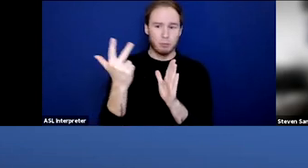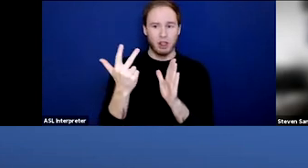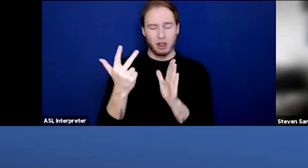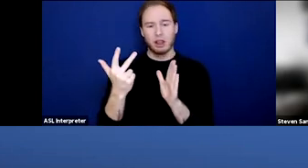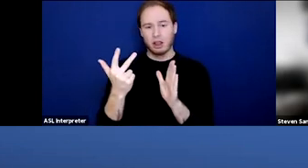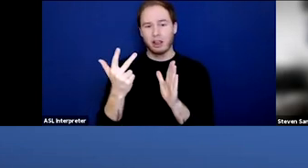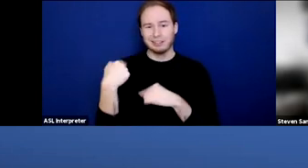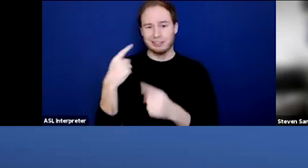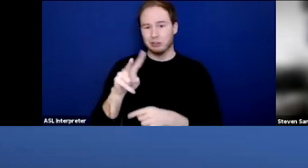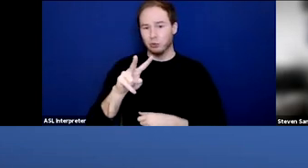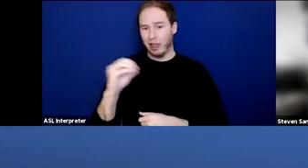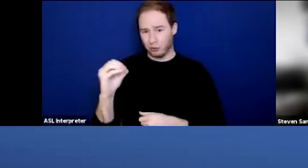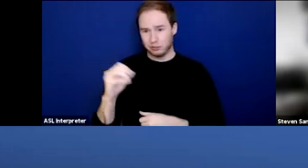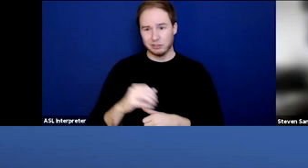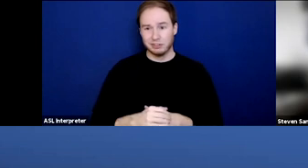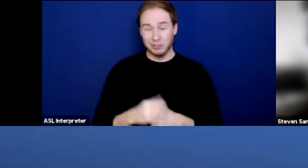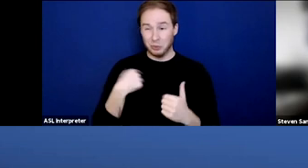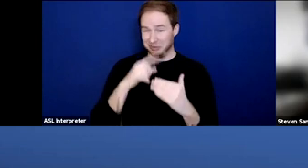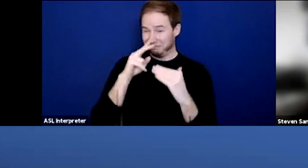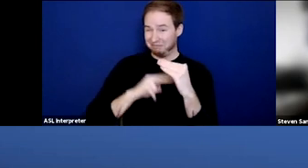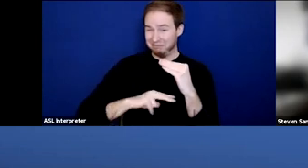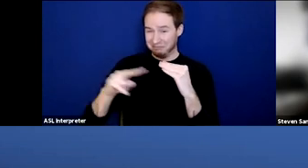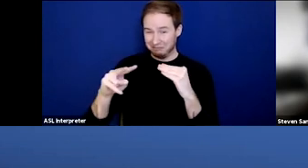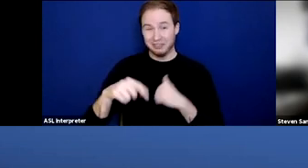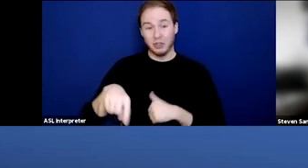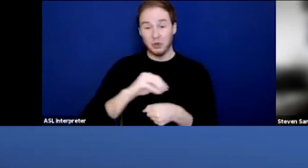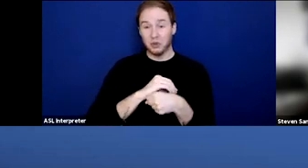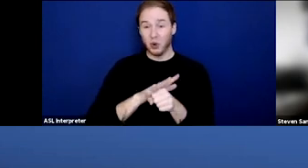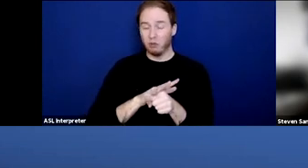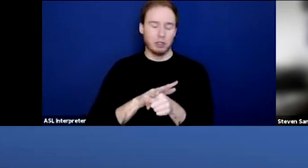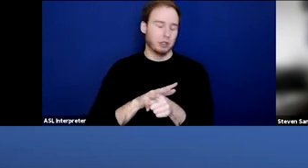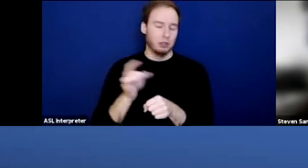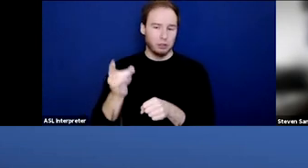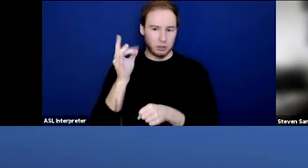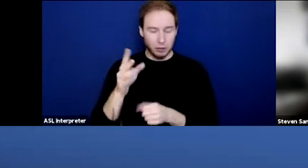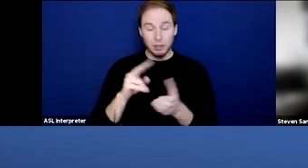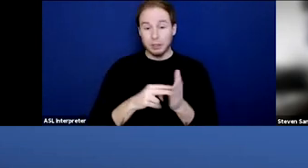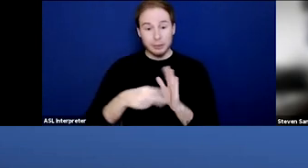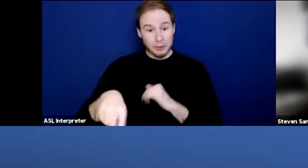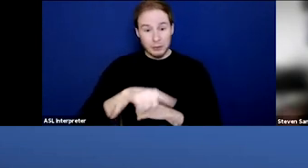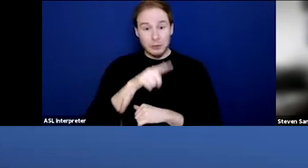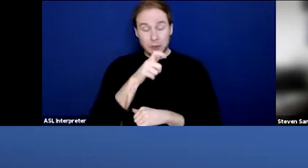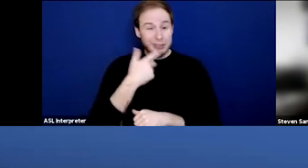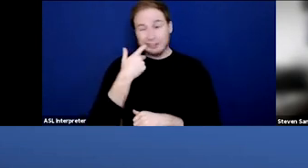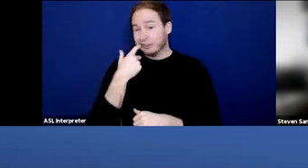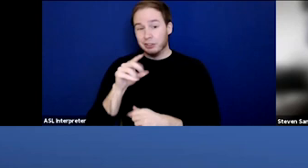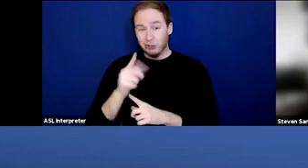And unfortunately, but predictably, the nation's COVID pandemic made the nation's drug overdose epidemic that much worse.